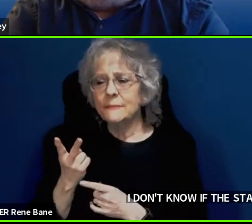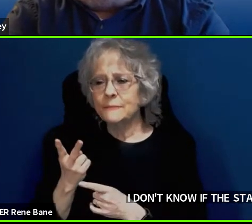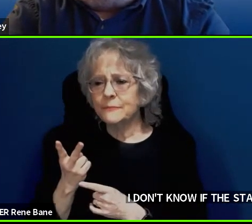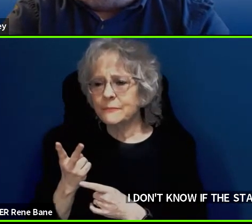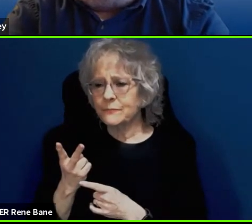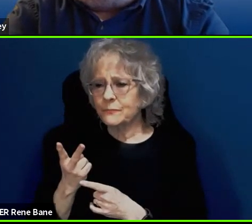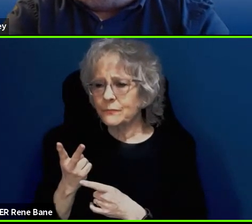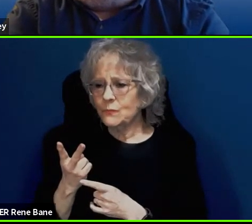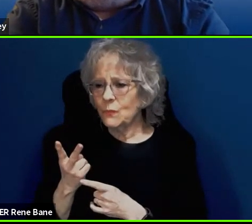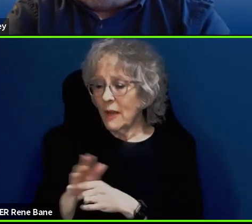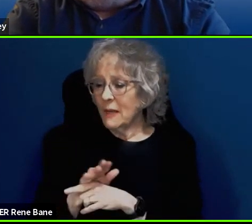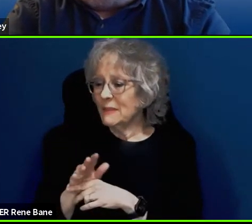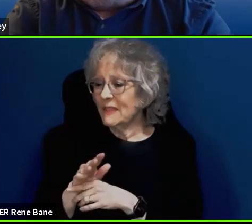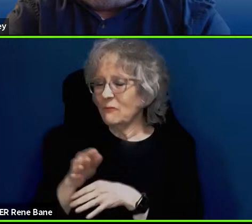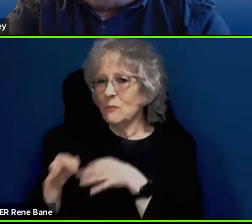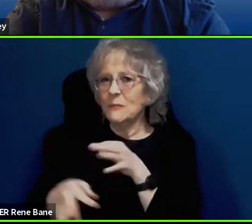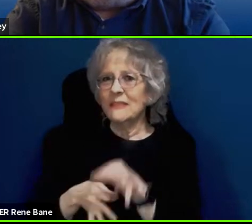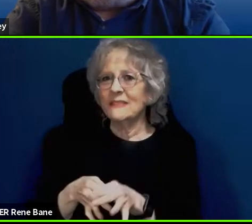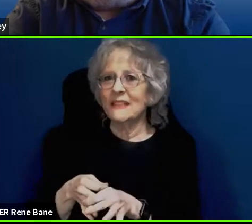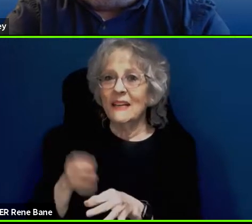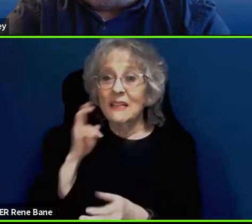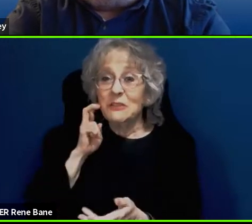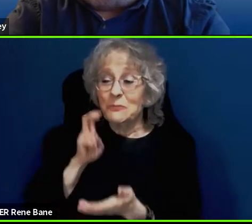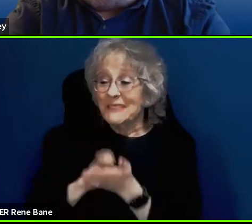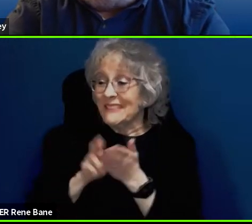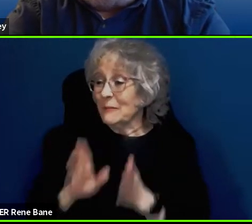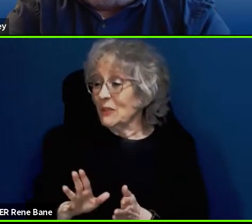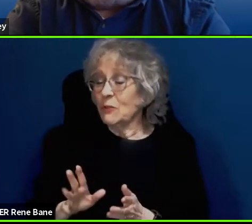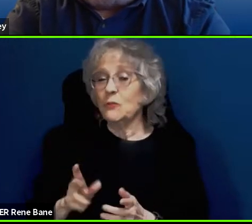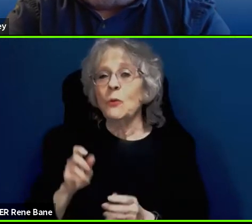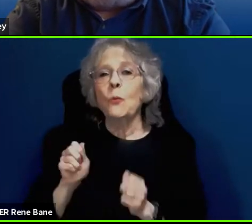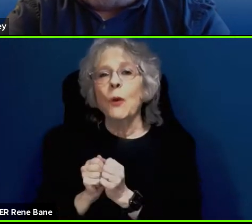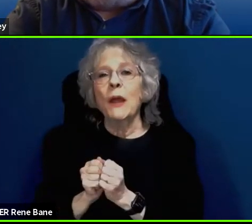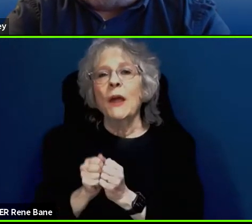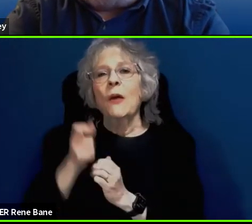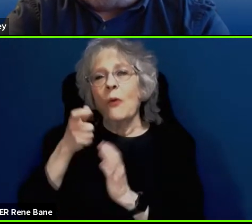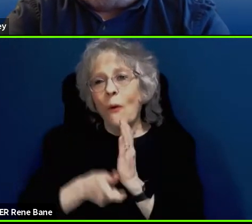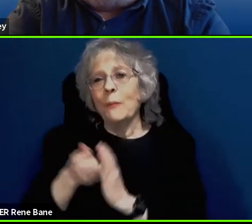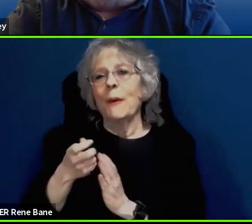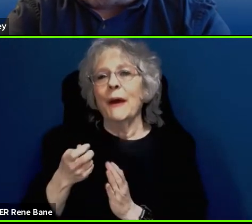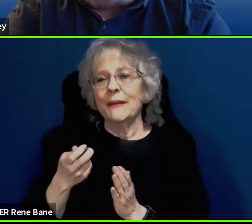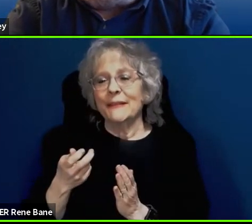replace all the receptionists with these auto receptionists. So as long as it finally got to